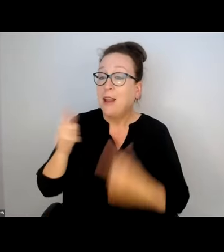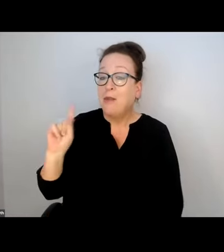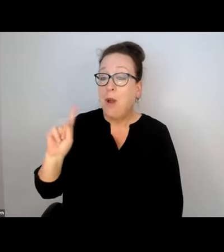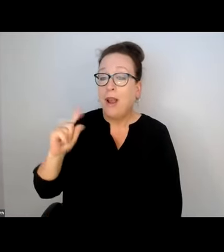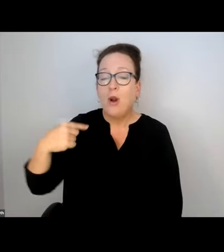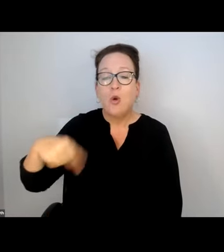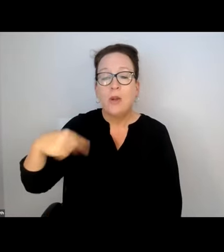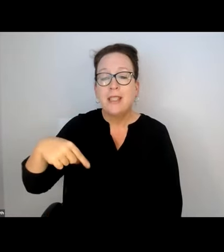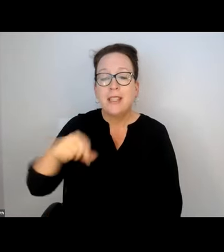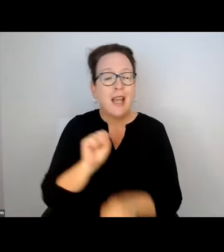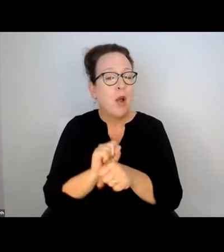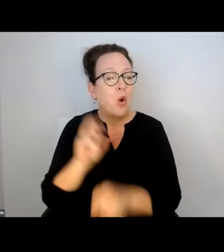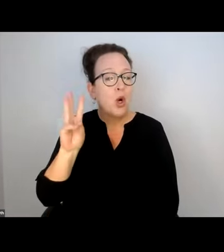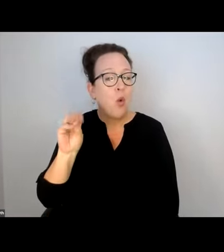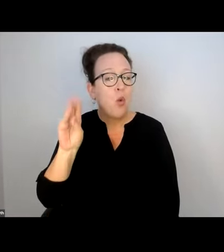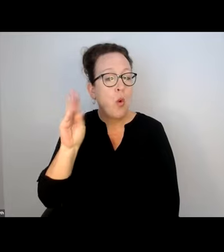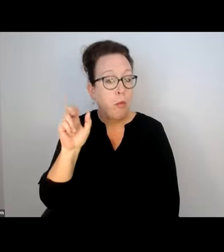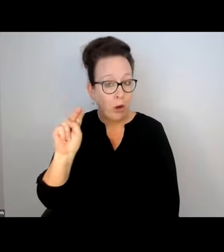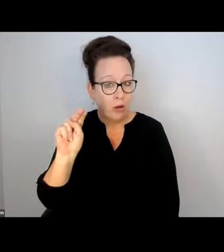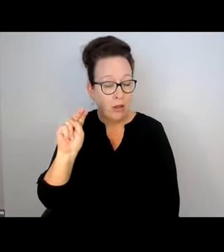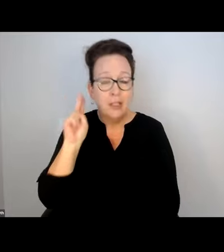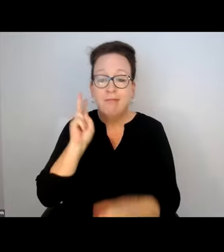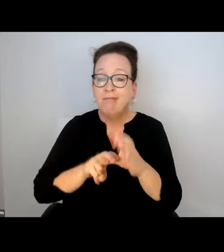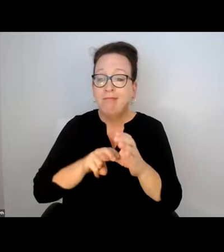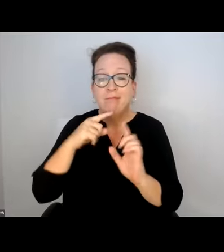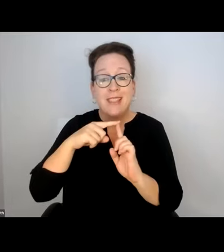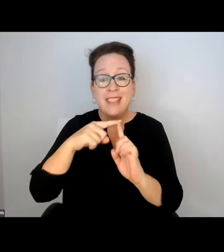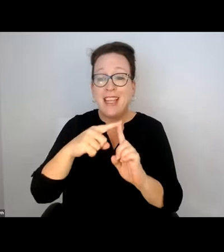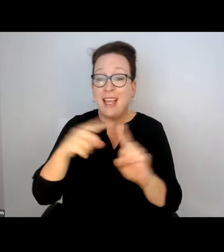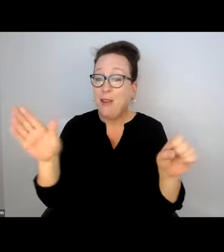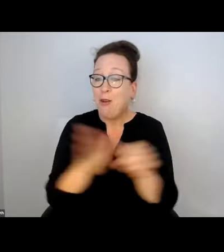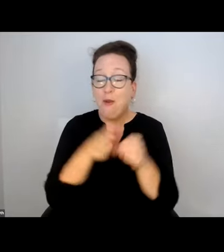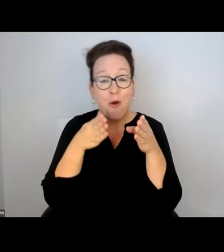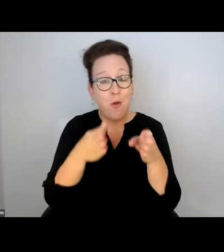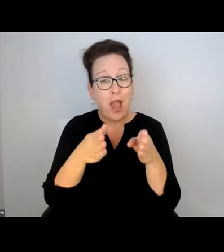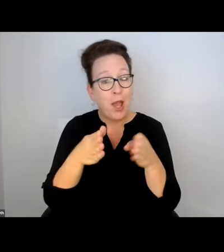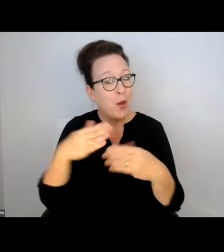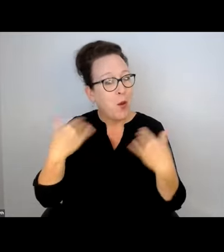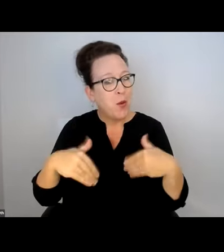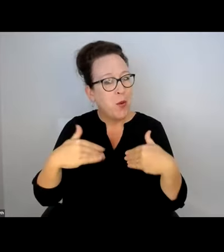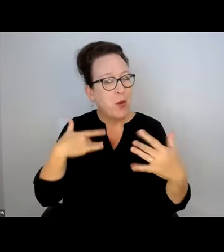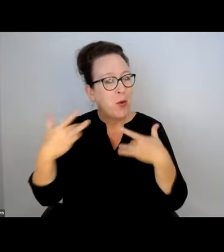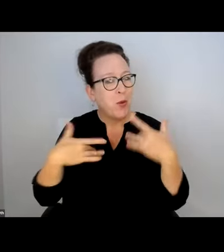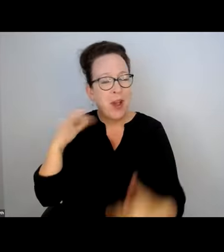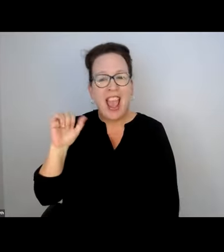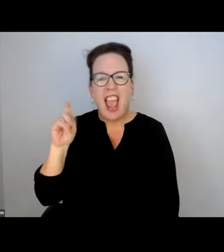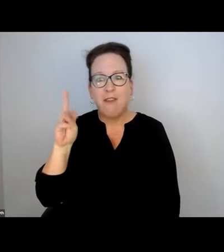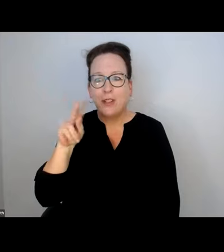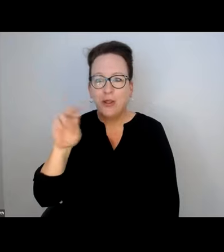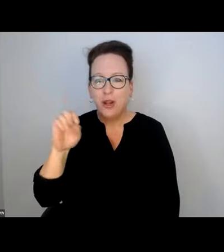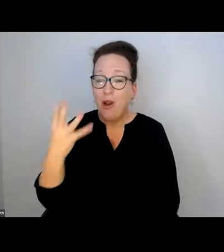HI, MY NAME IS JILL. I LIVE IN QUINCY AND I WORK IN WOBURN. I TAKE THE T THE WHOLE WAY.